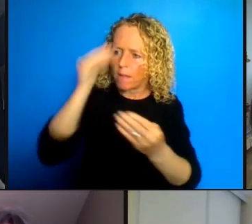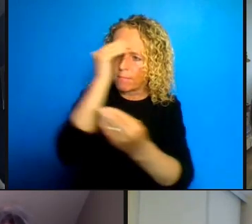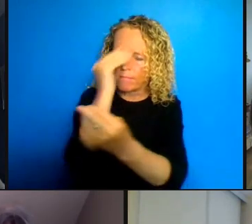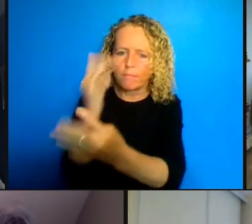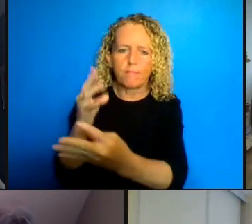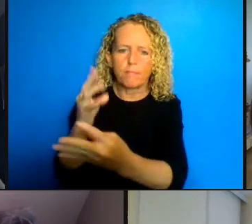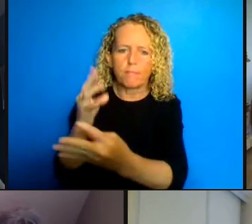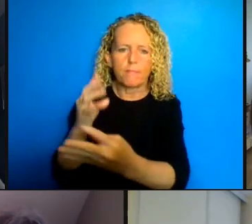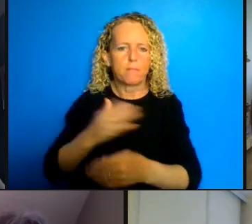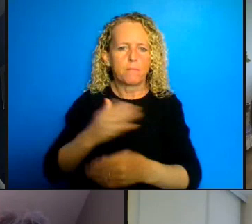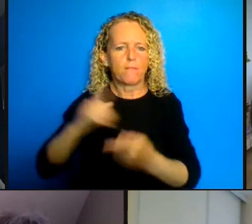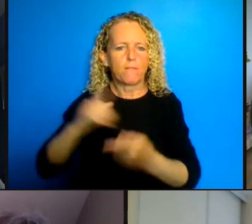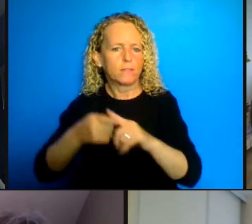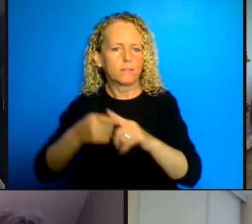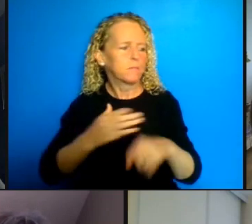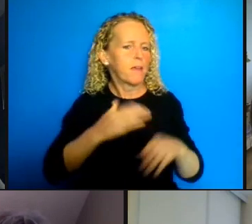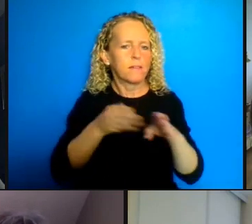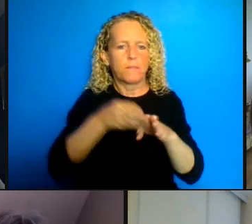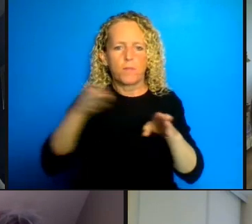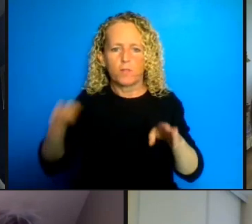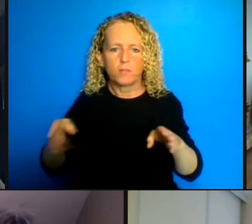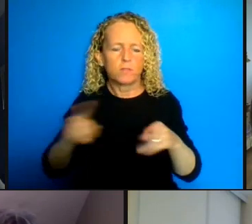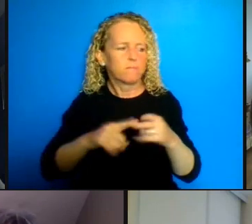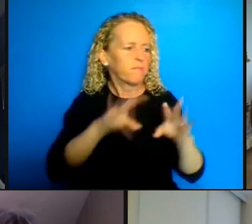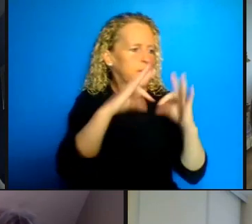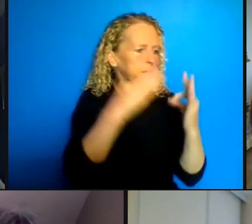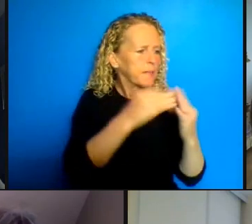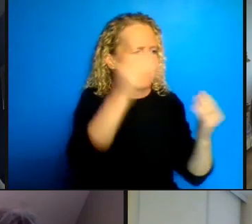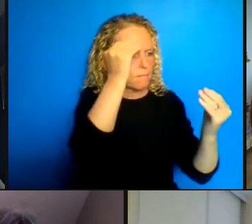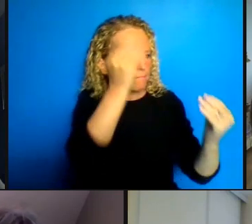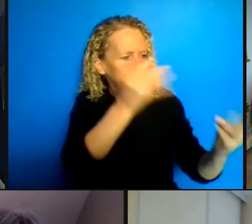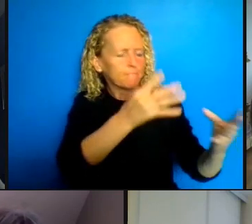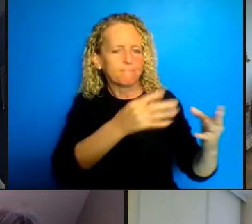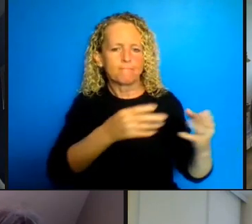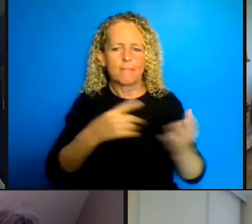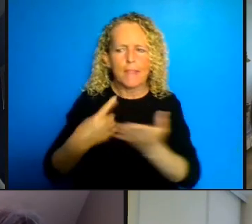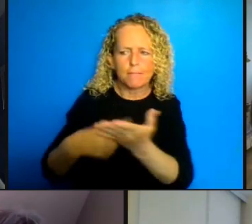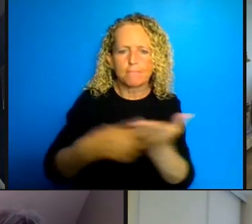and failure not turning a blind eye to this population. All right thank you.